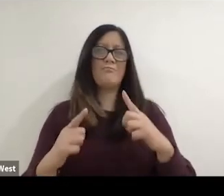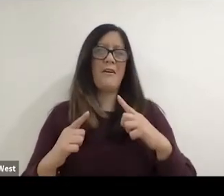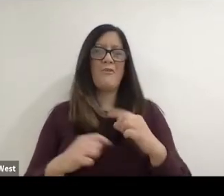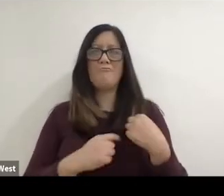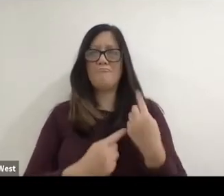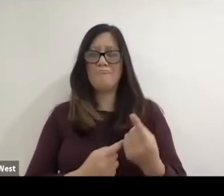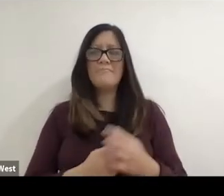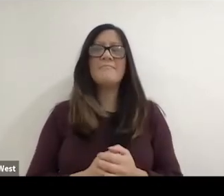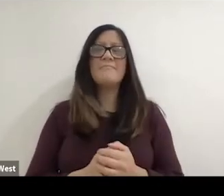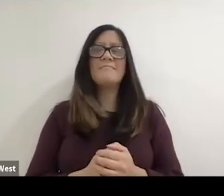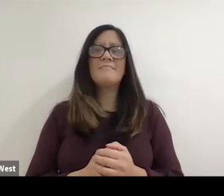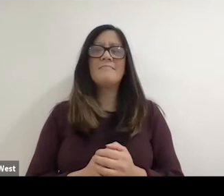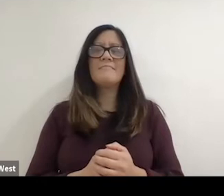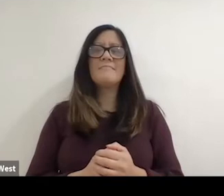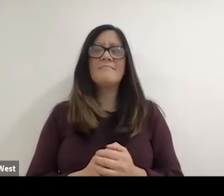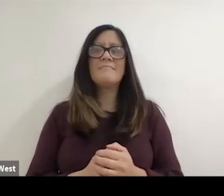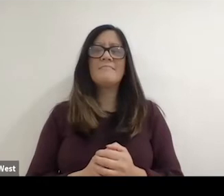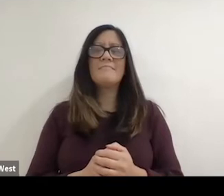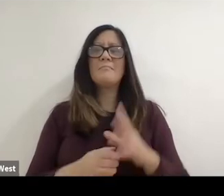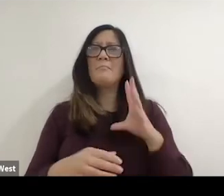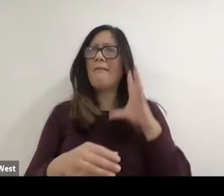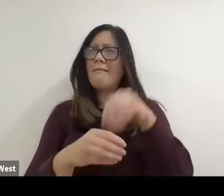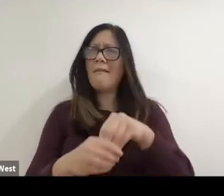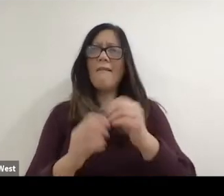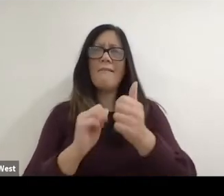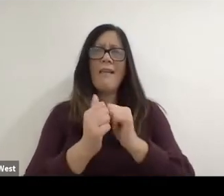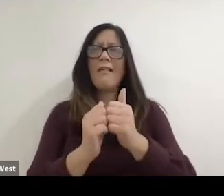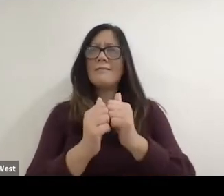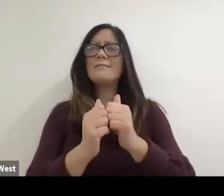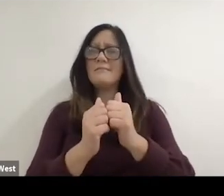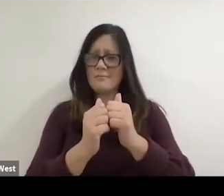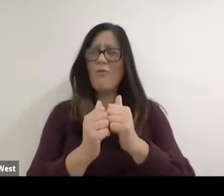And, uh, but very much enjoyed the benefits of athletic competition